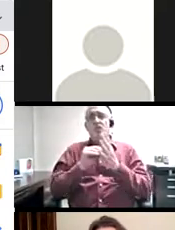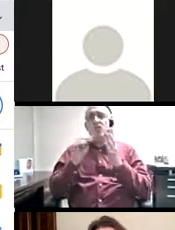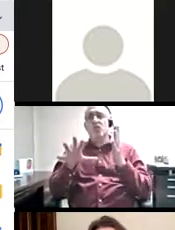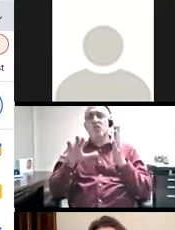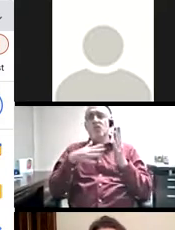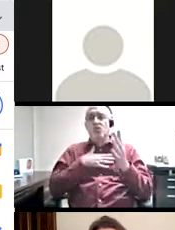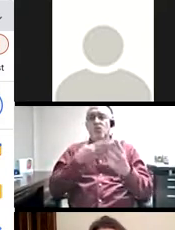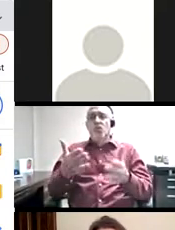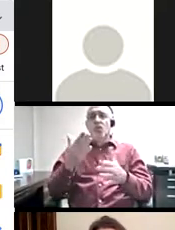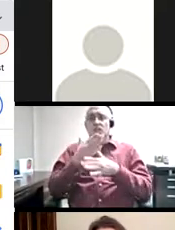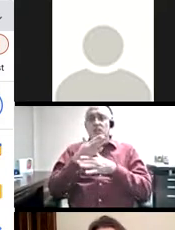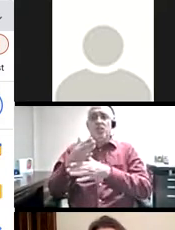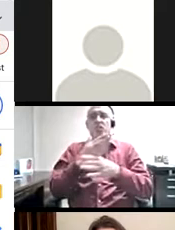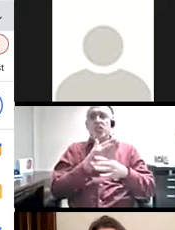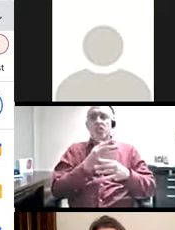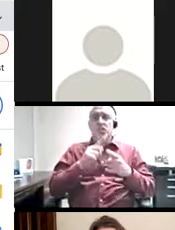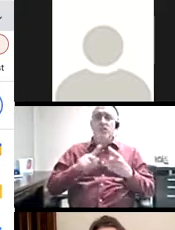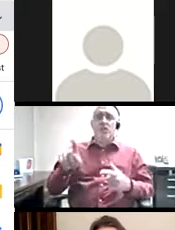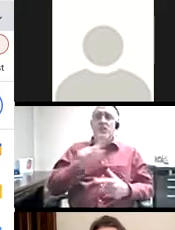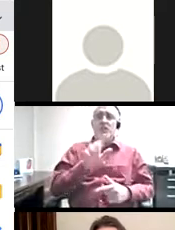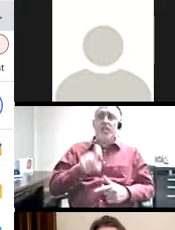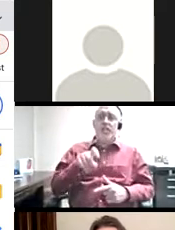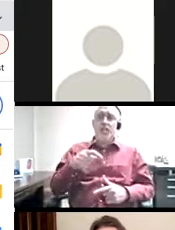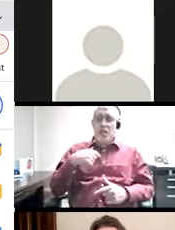i find that students are also more willing to share what they need and then I can use their